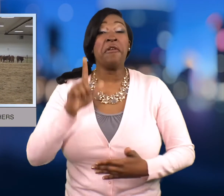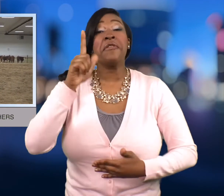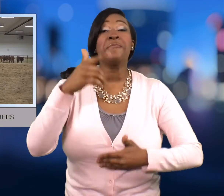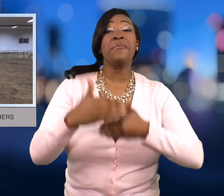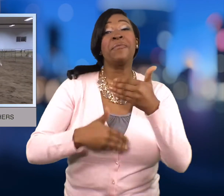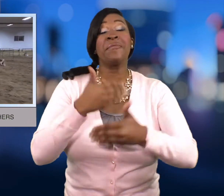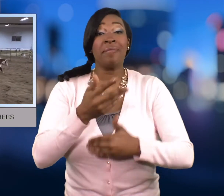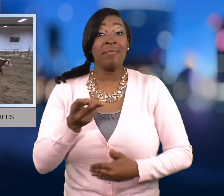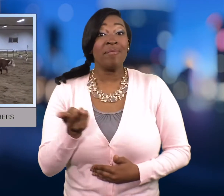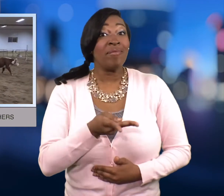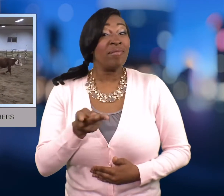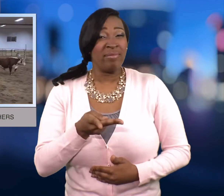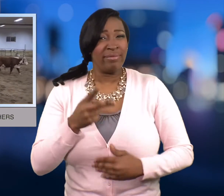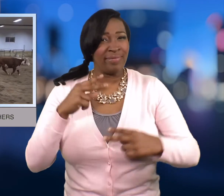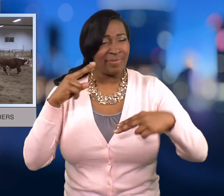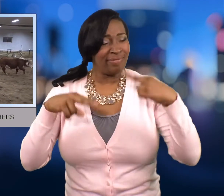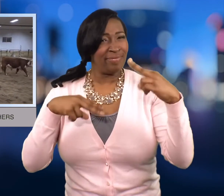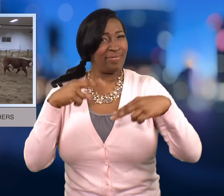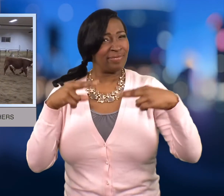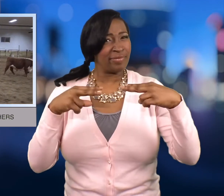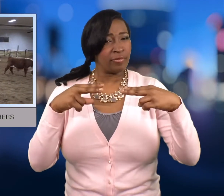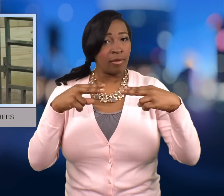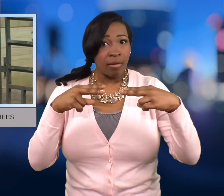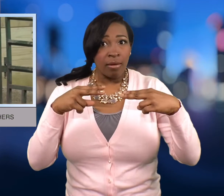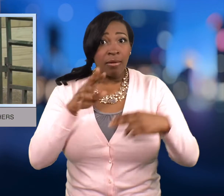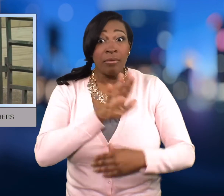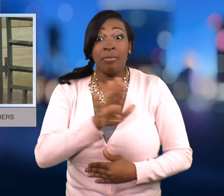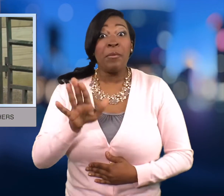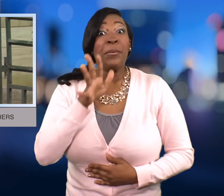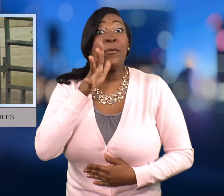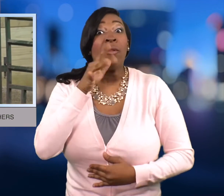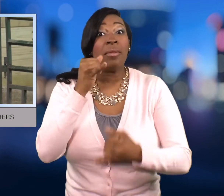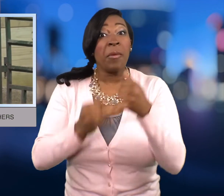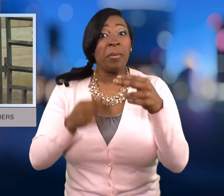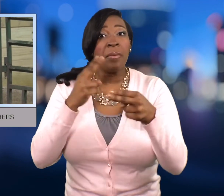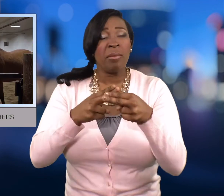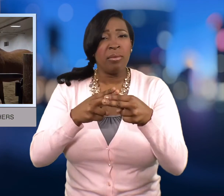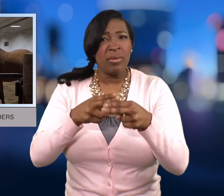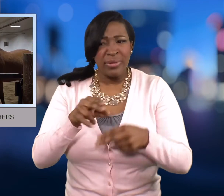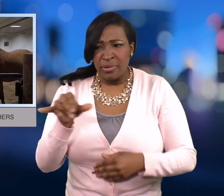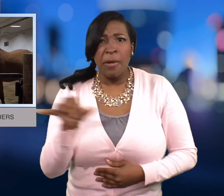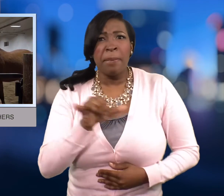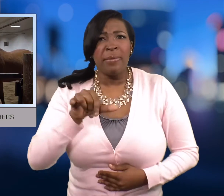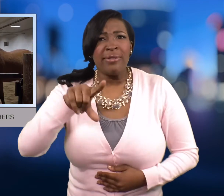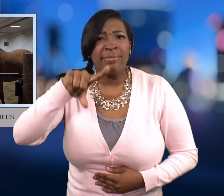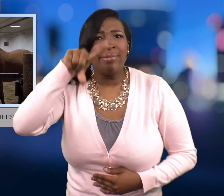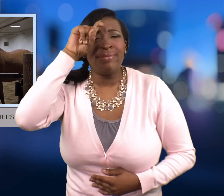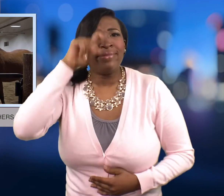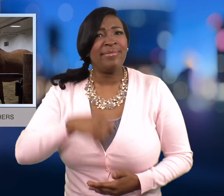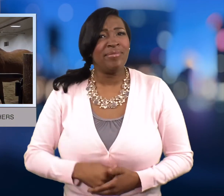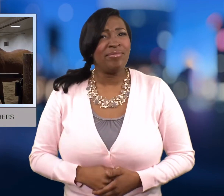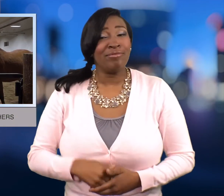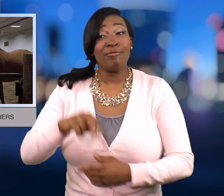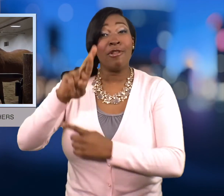Later they learned their mothers had the same name too.